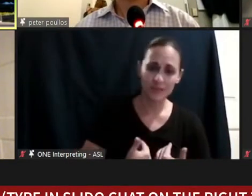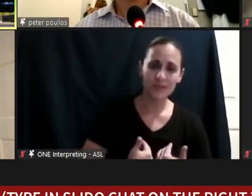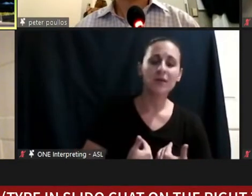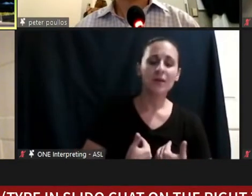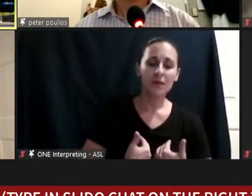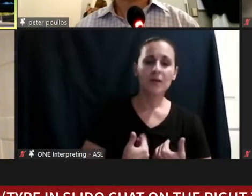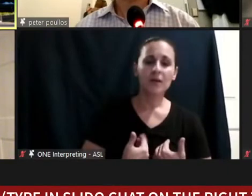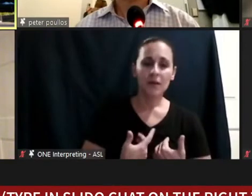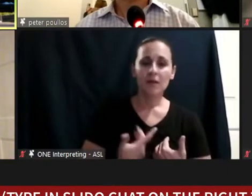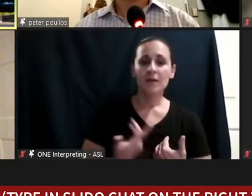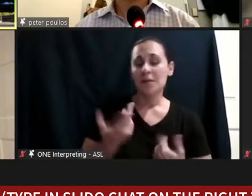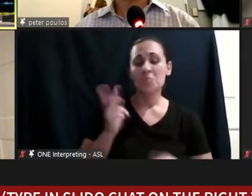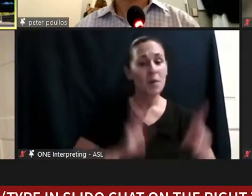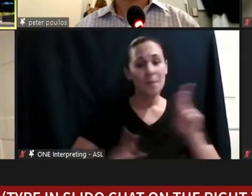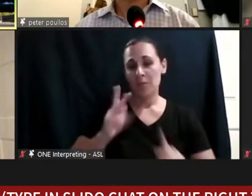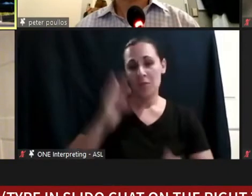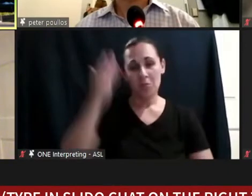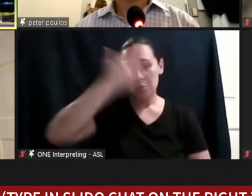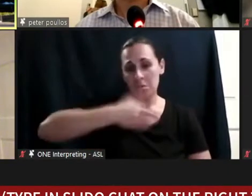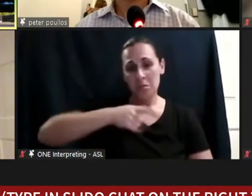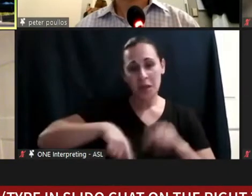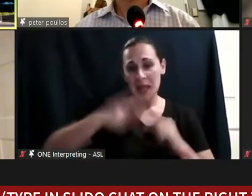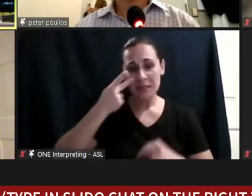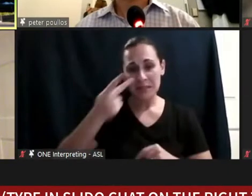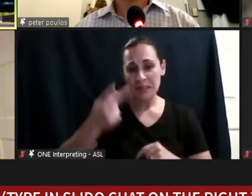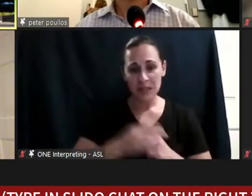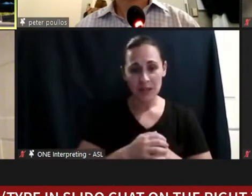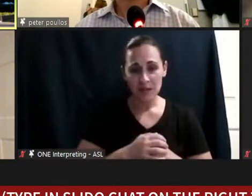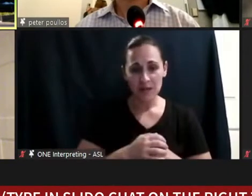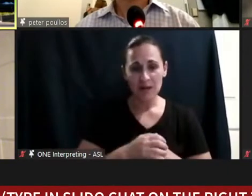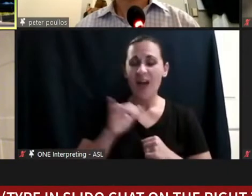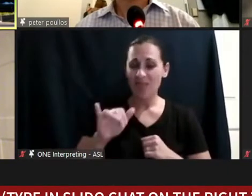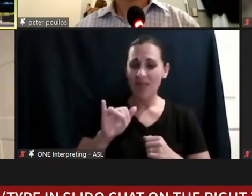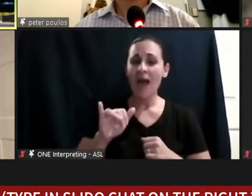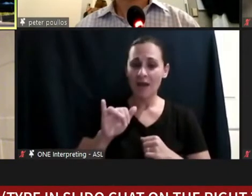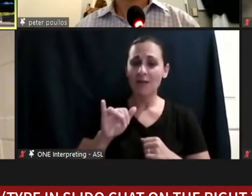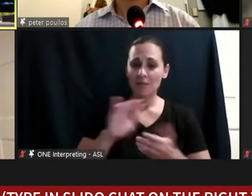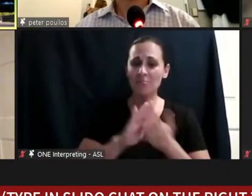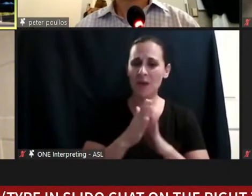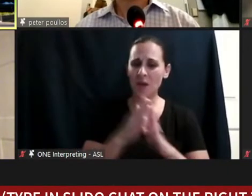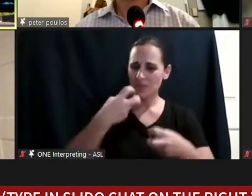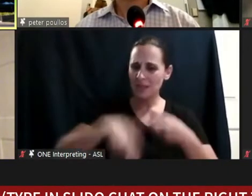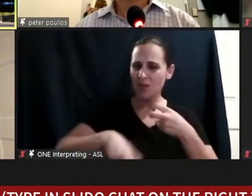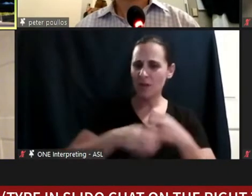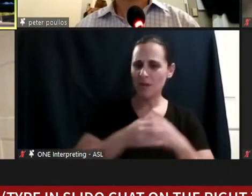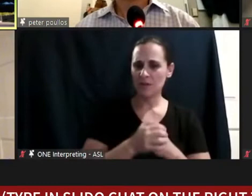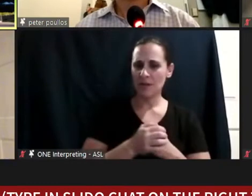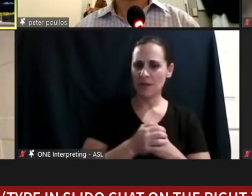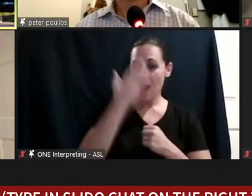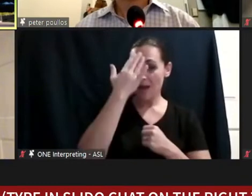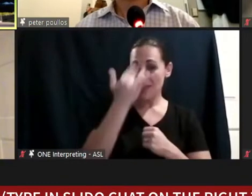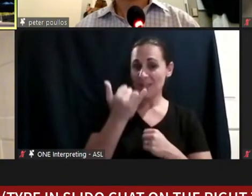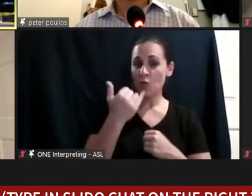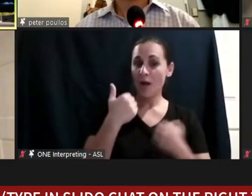typically see. That makes it difficult. And hence, the reason why I had that shirt printed